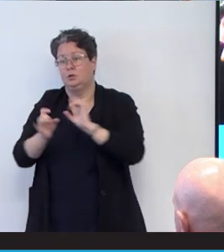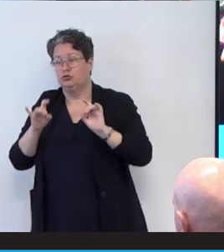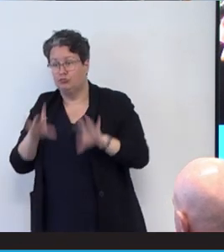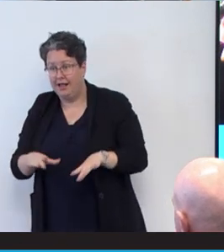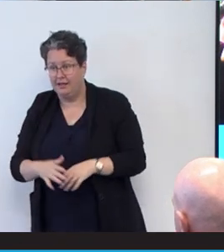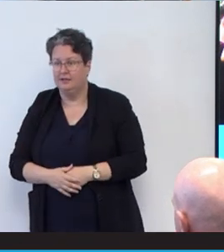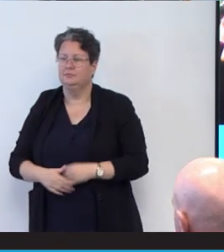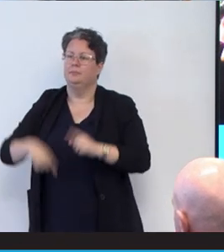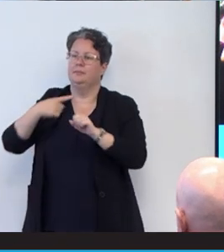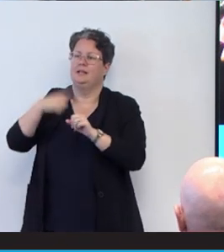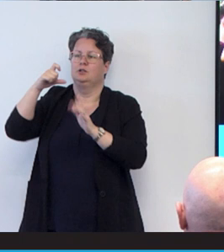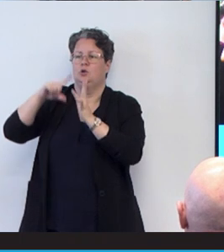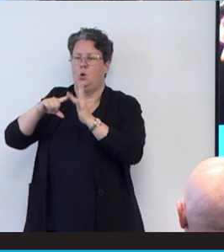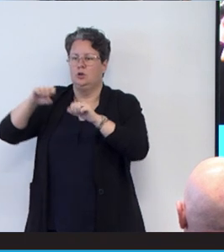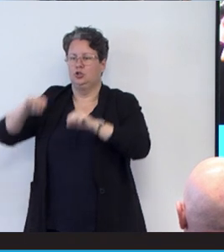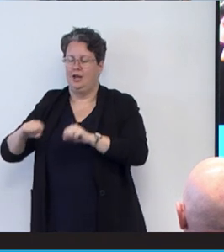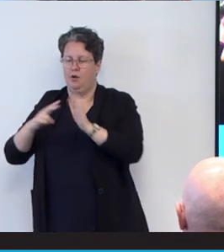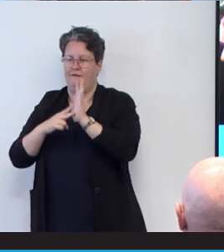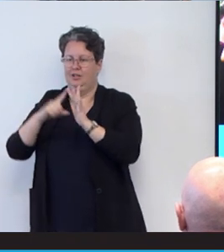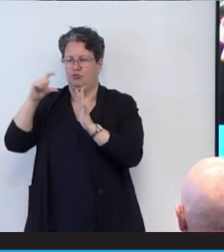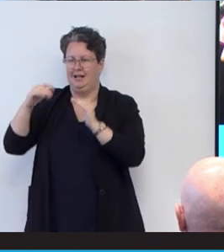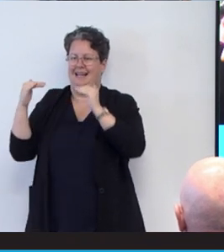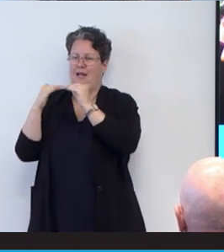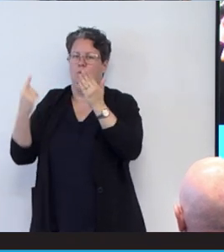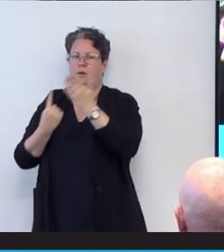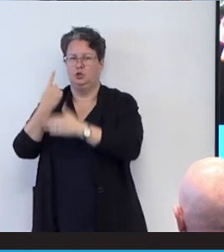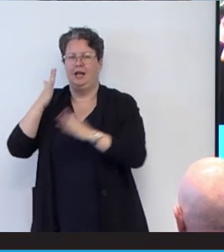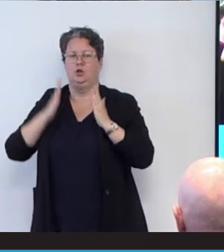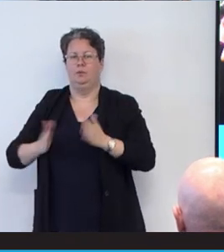as well as co-chair of the Victorian Equal Opportunity and Human Rights Commission.